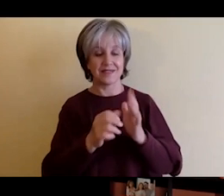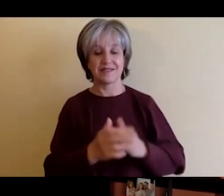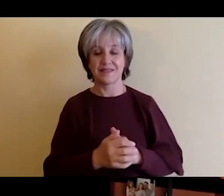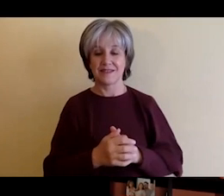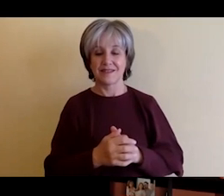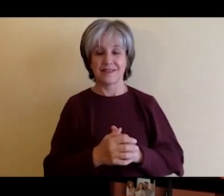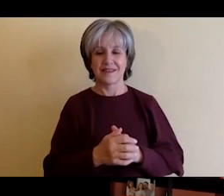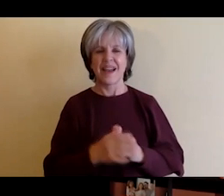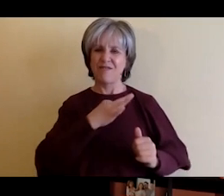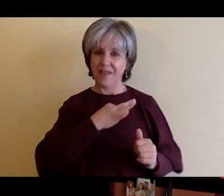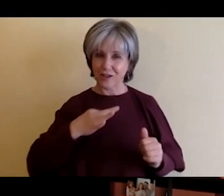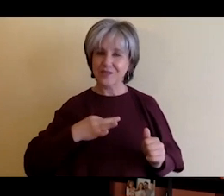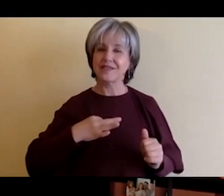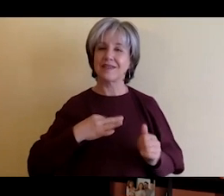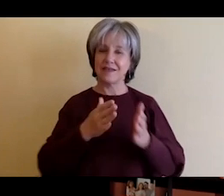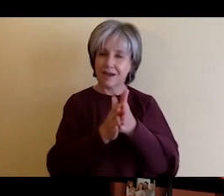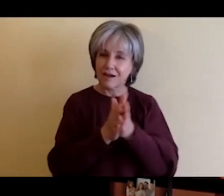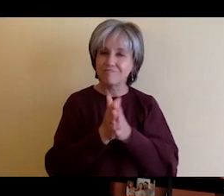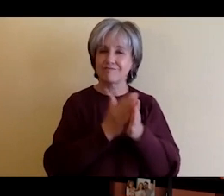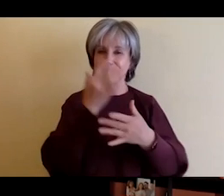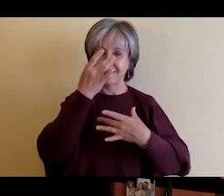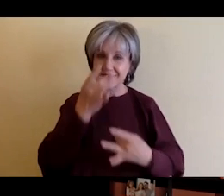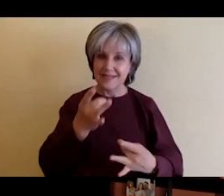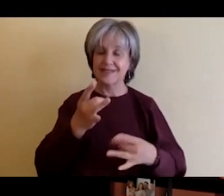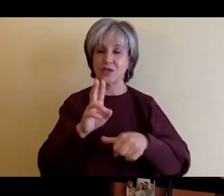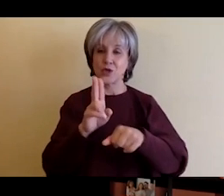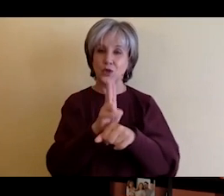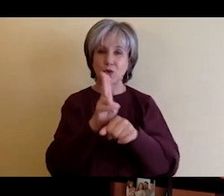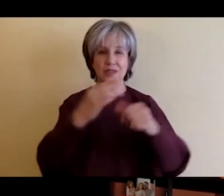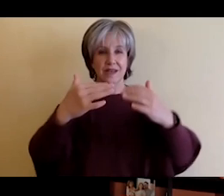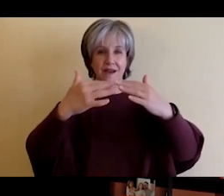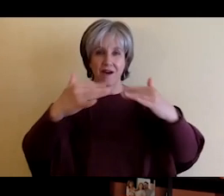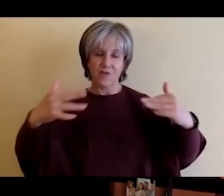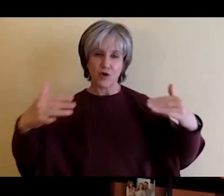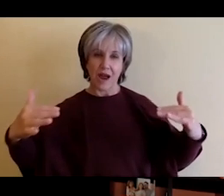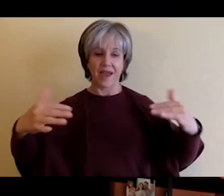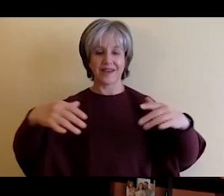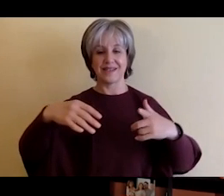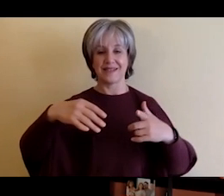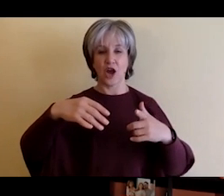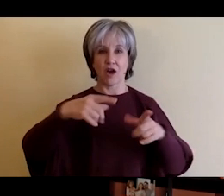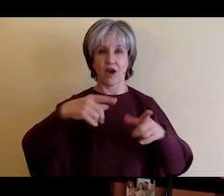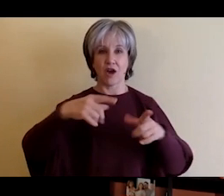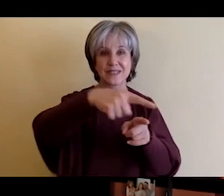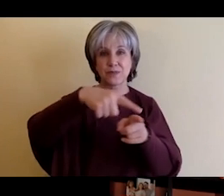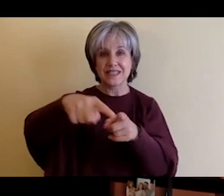and insight you just provided really provides a pathway for individuals to see themselves working across colleges, across